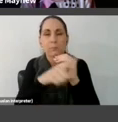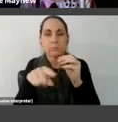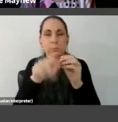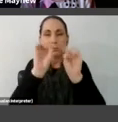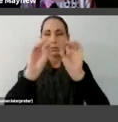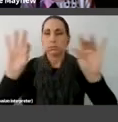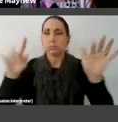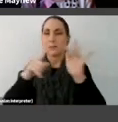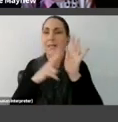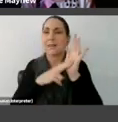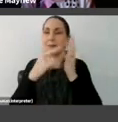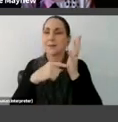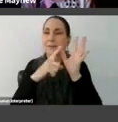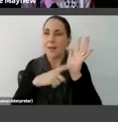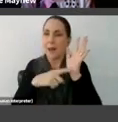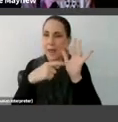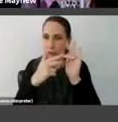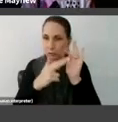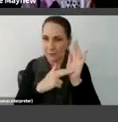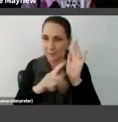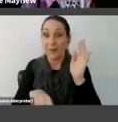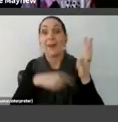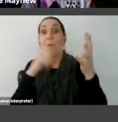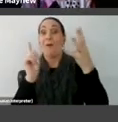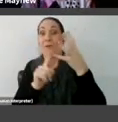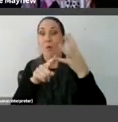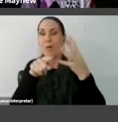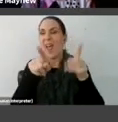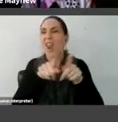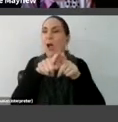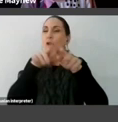finishing off with childhood and play.